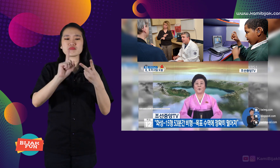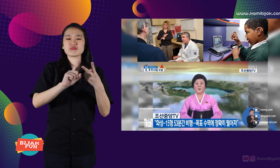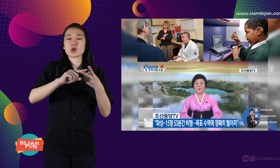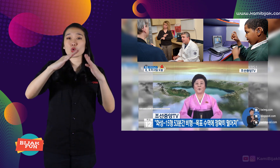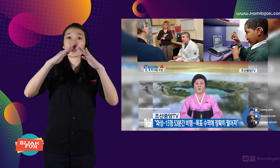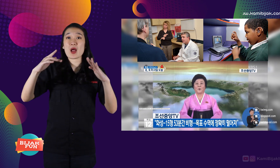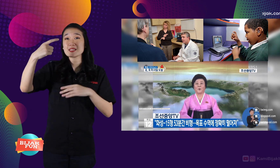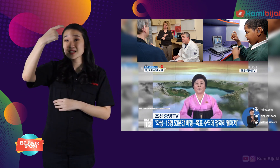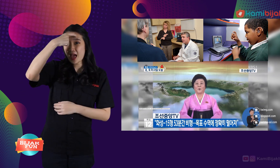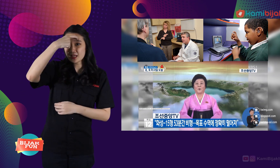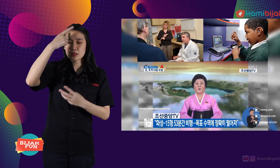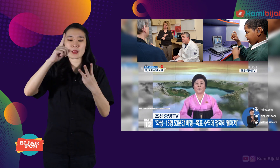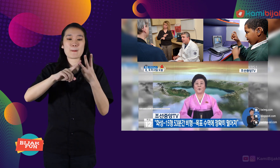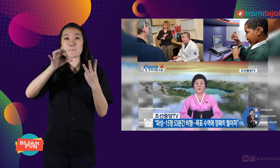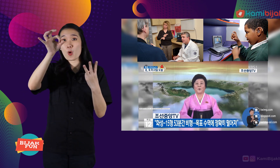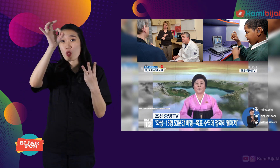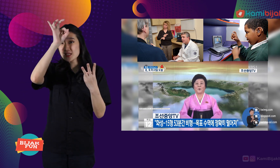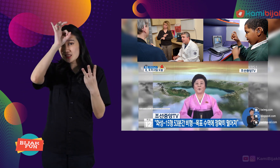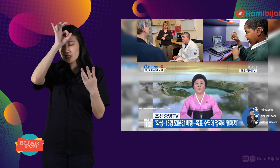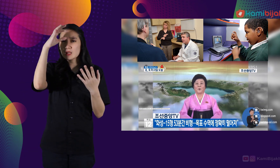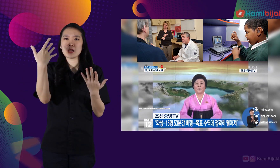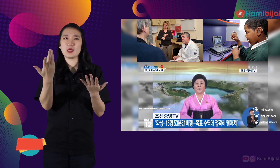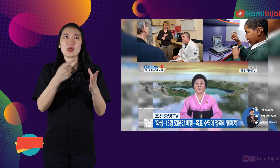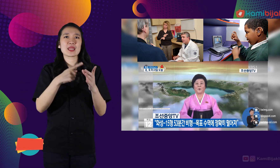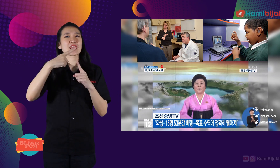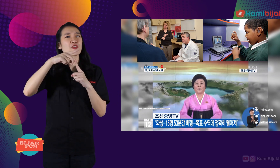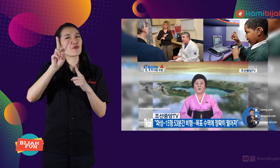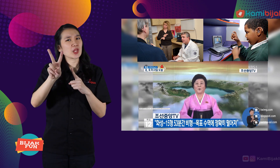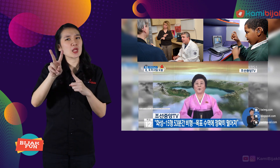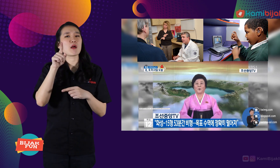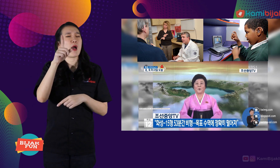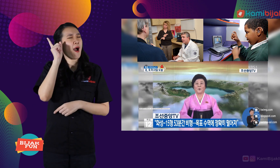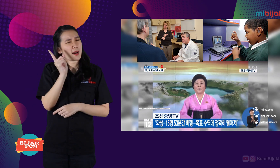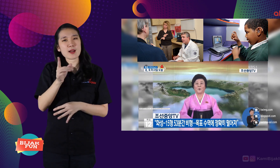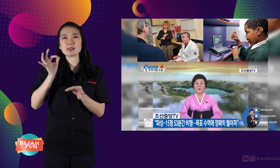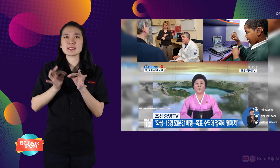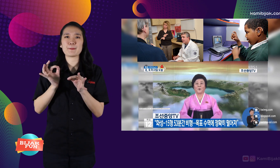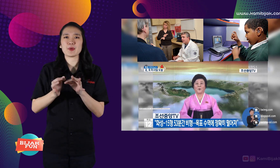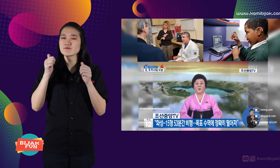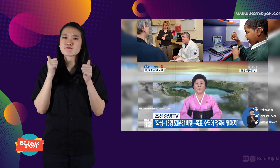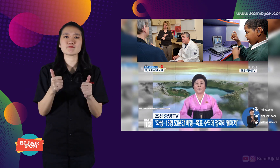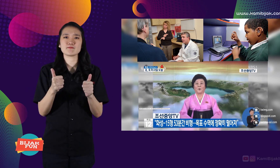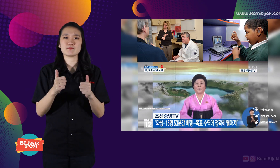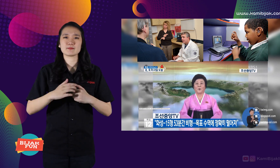Hospital, police, TV using JBI access.